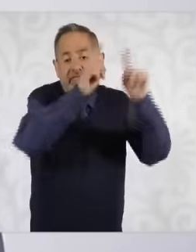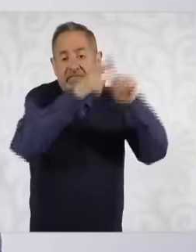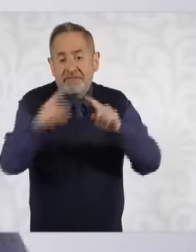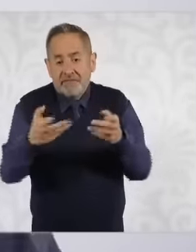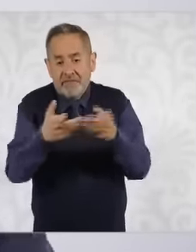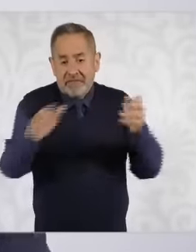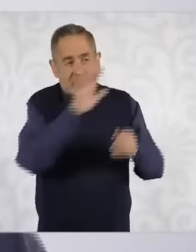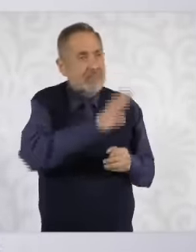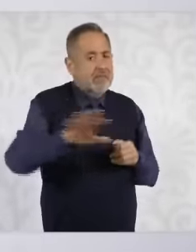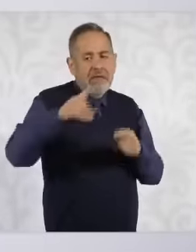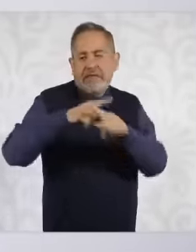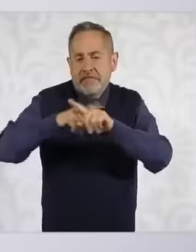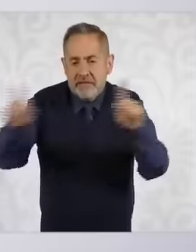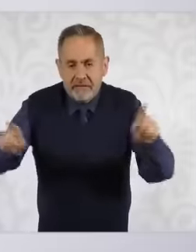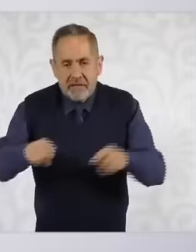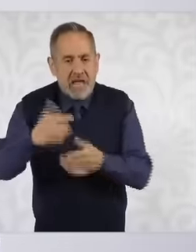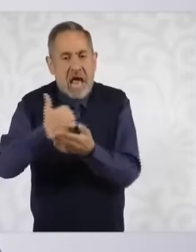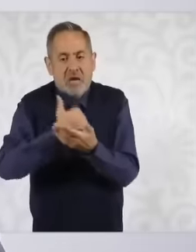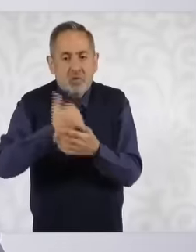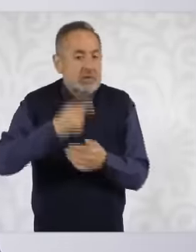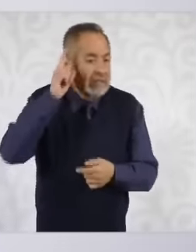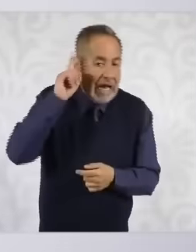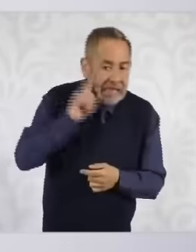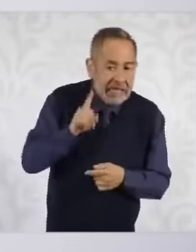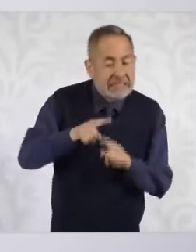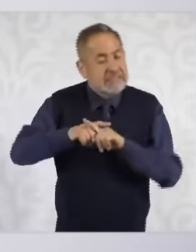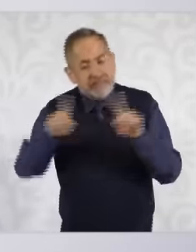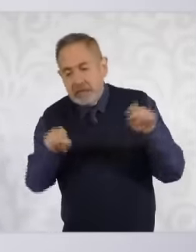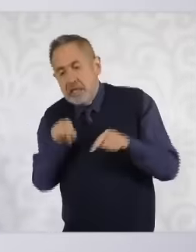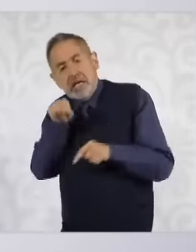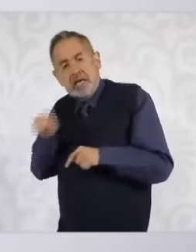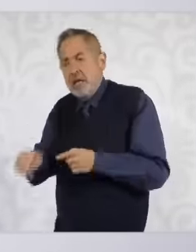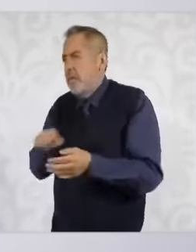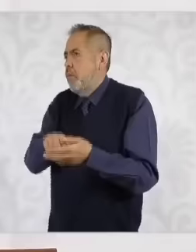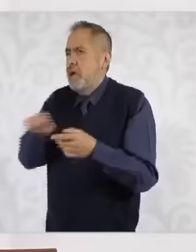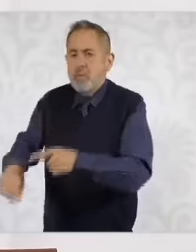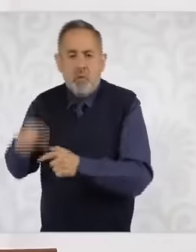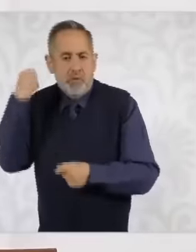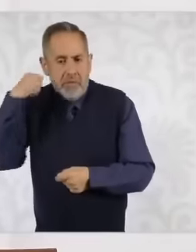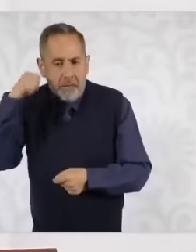Rice in Zacatecas is not the same as what we want to do, for example in Tabasco in Veracruz.